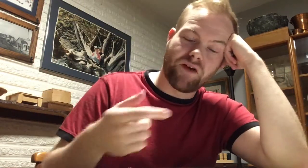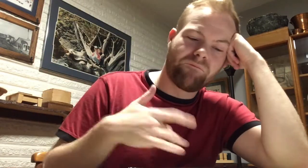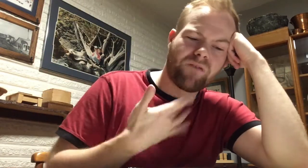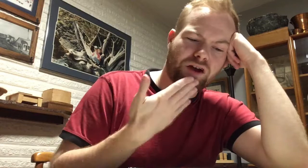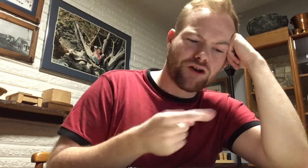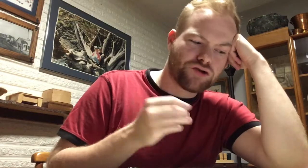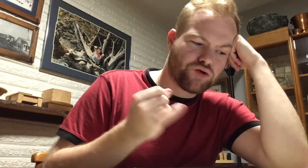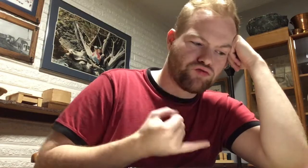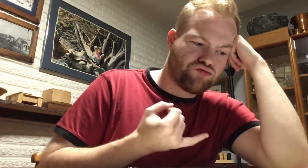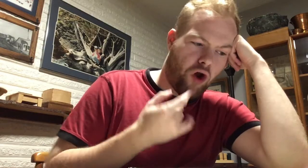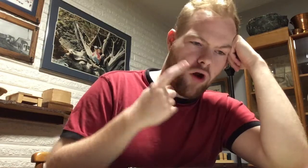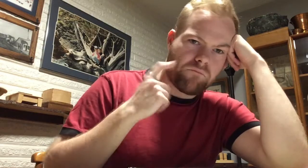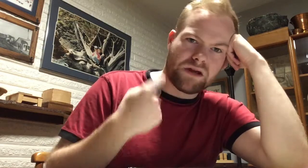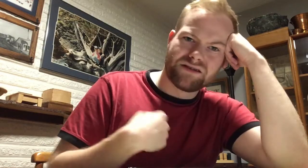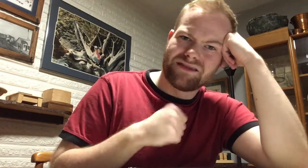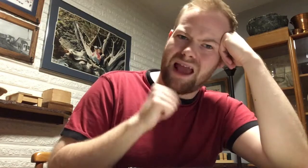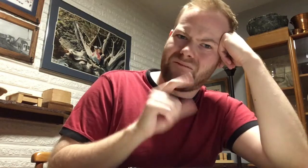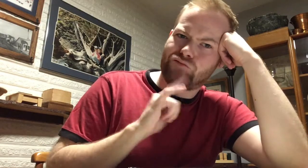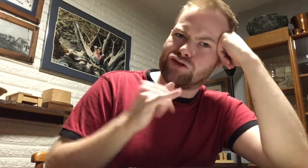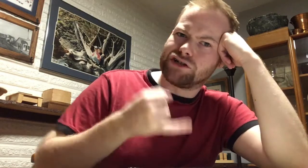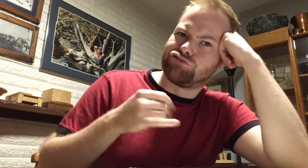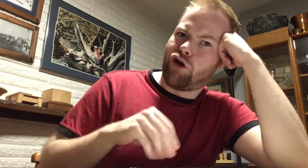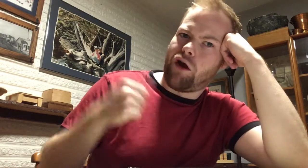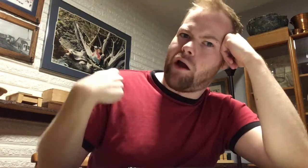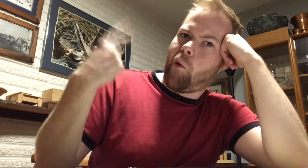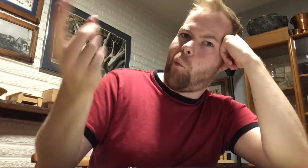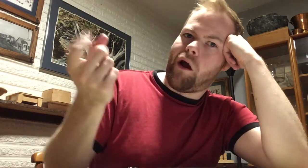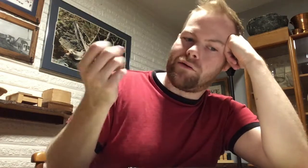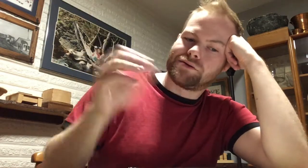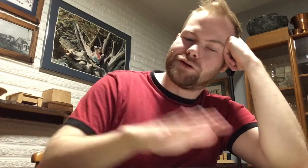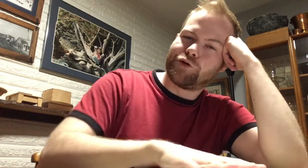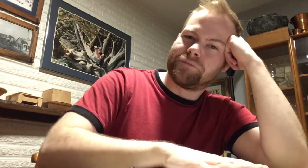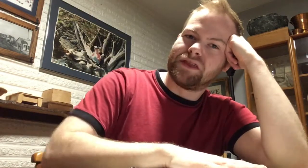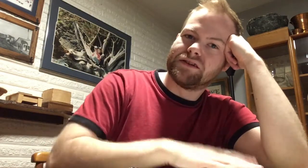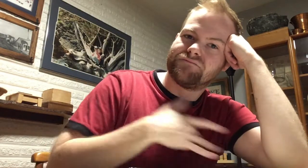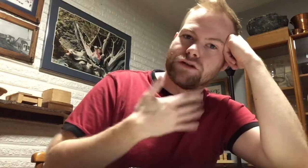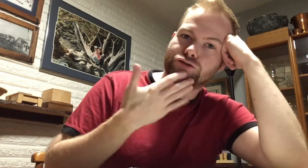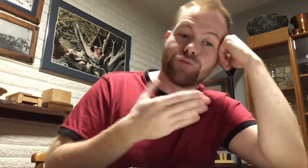It felt good to draw, because I haven’t really drawn in a while, so this felt good.